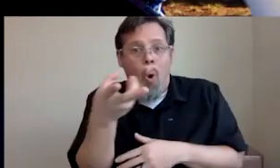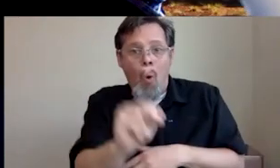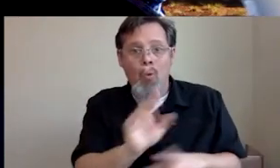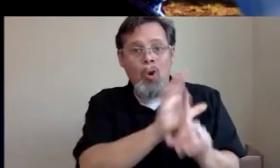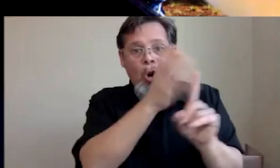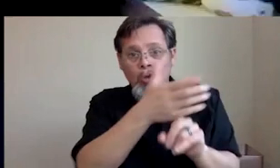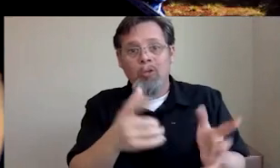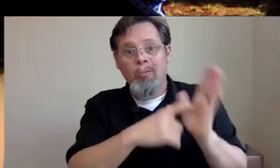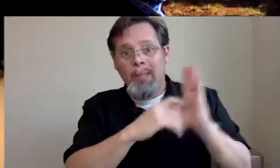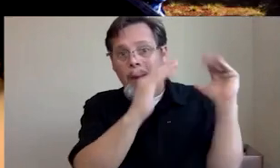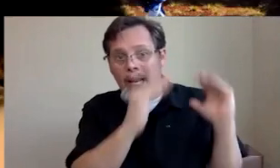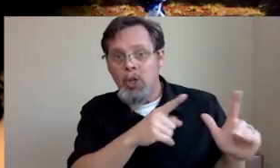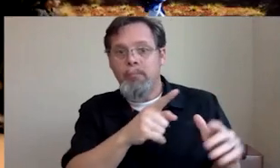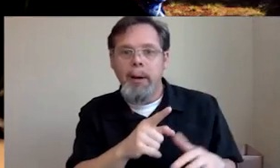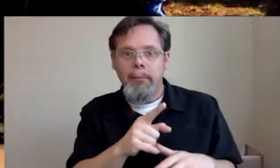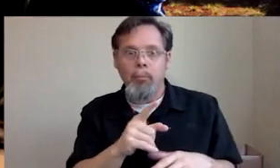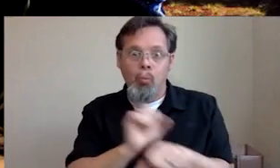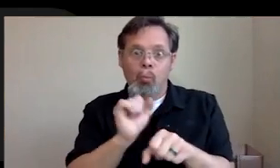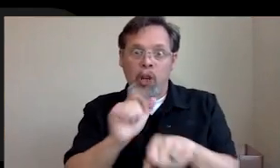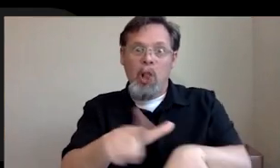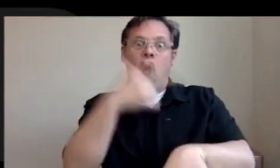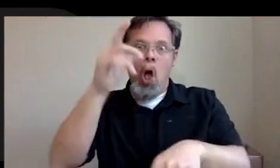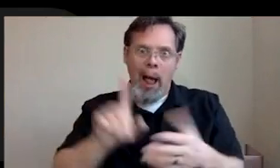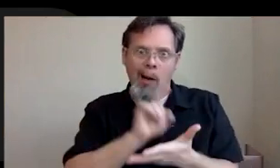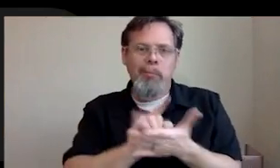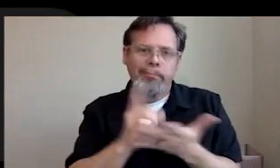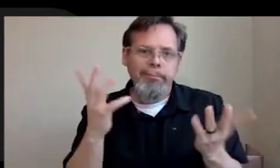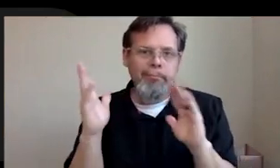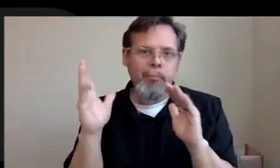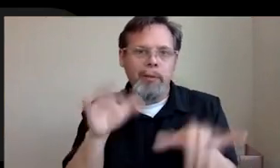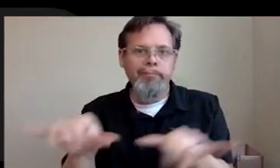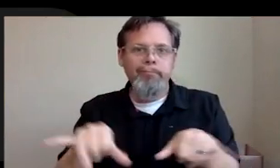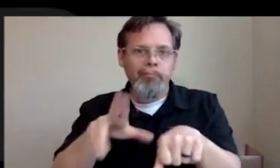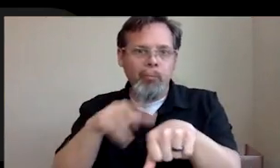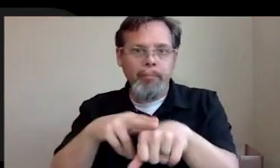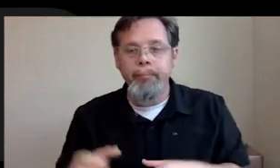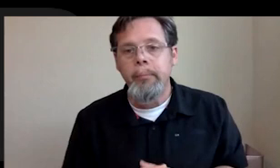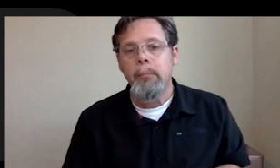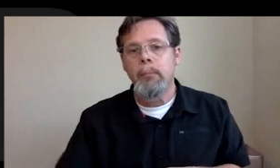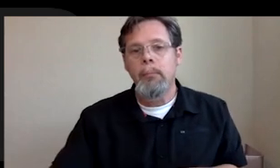putting in the hours is pretty common. I want to address. I saw it coming. Excuse me. I didn't, I